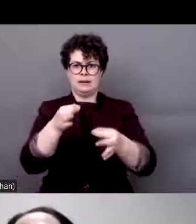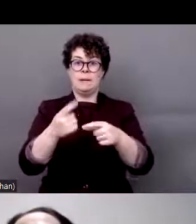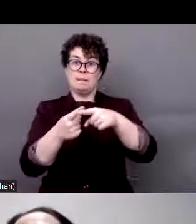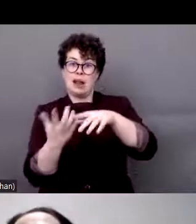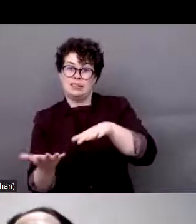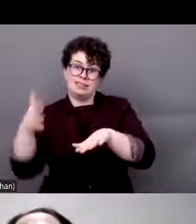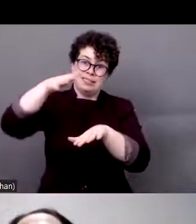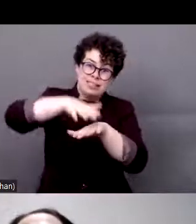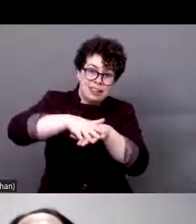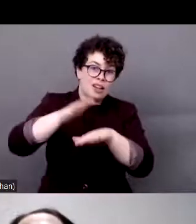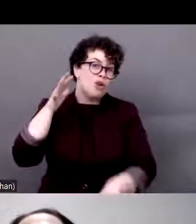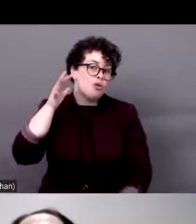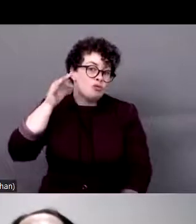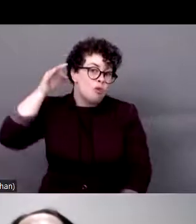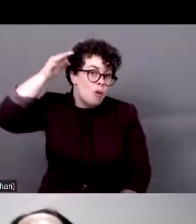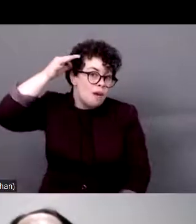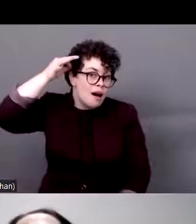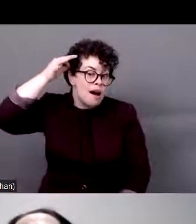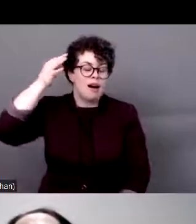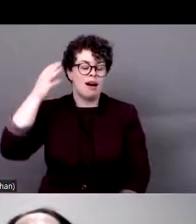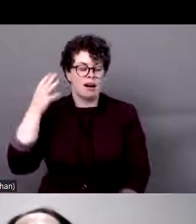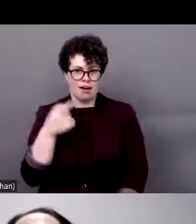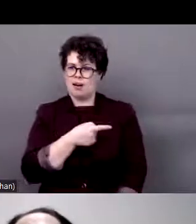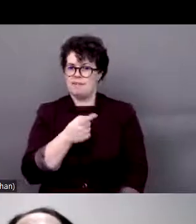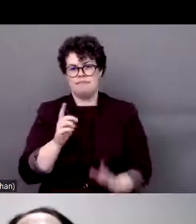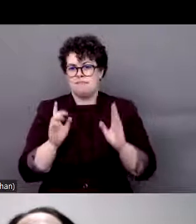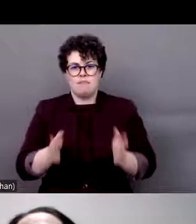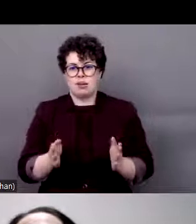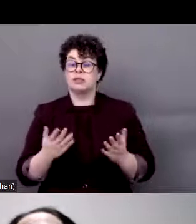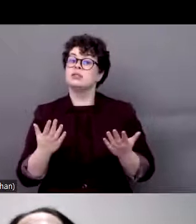include Roma with disabilities in research and data collection,